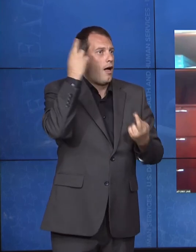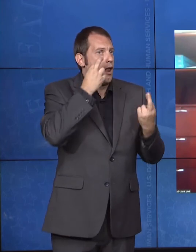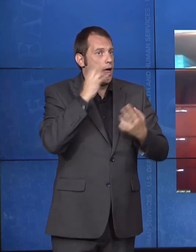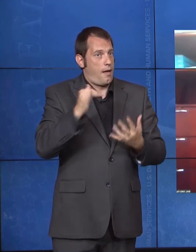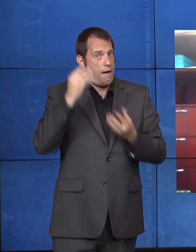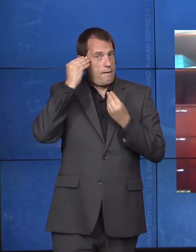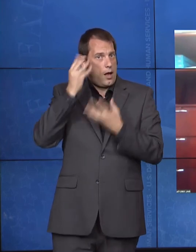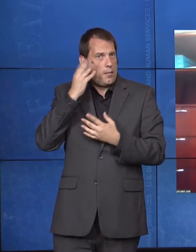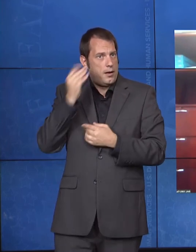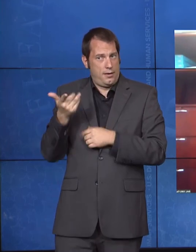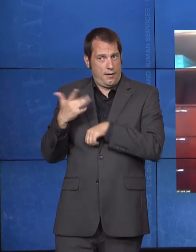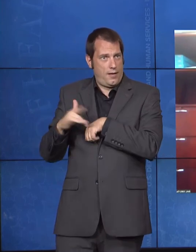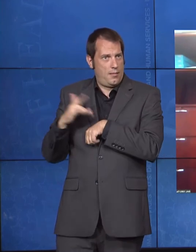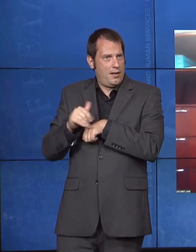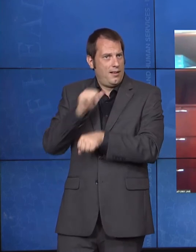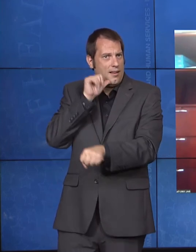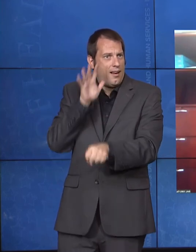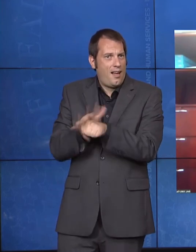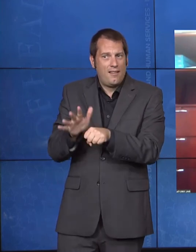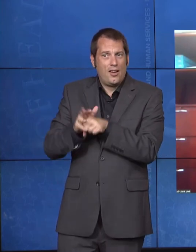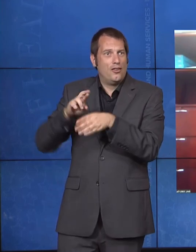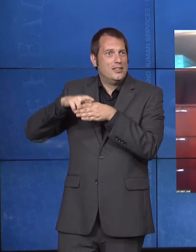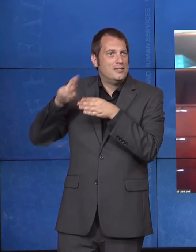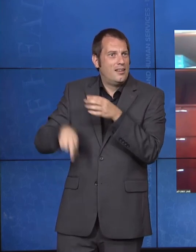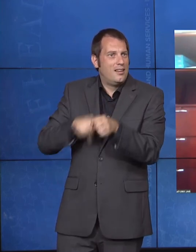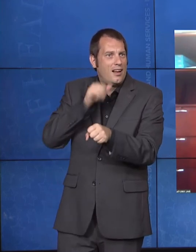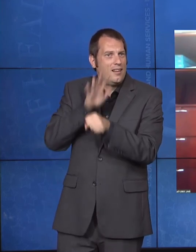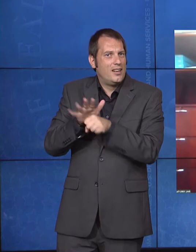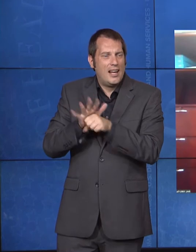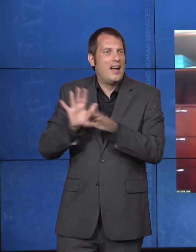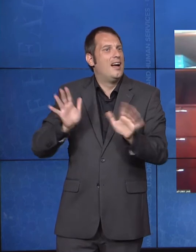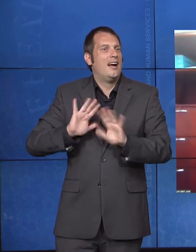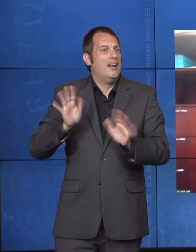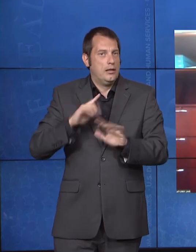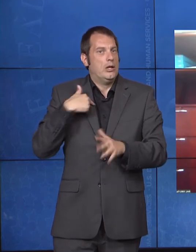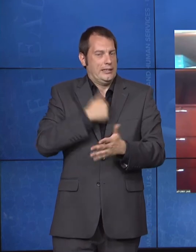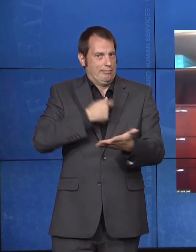performance of our program. We are beginning to see that with now having all states reporting